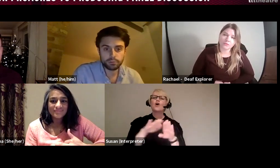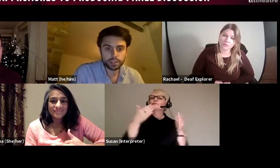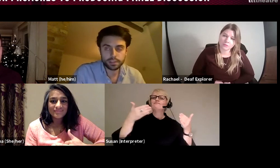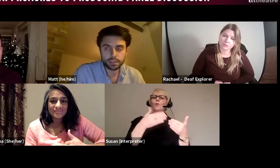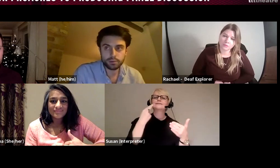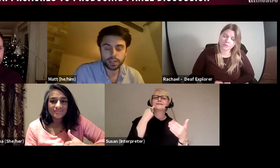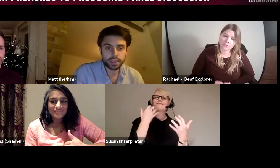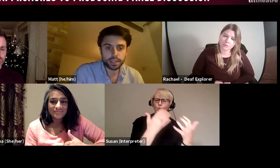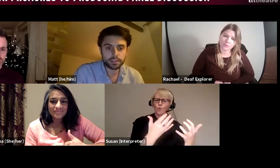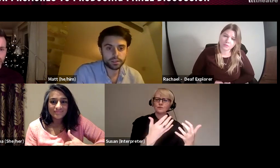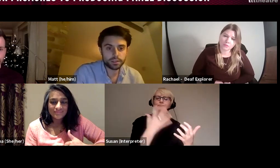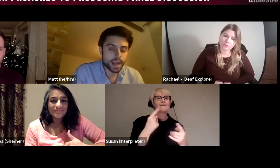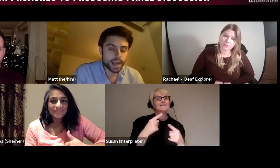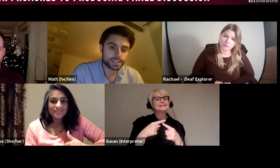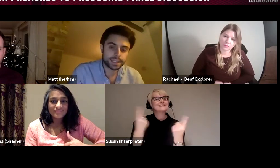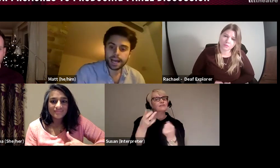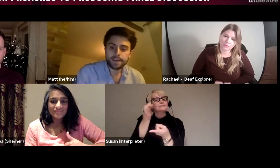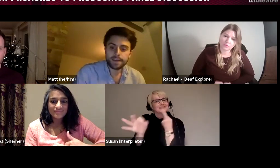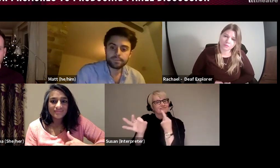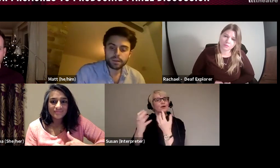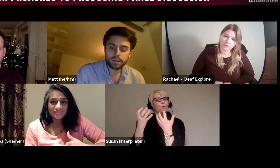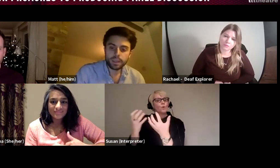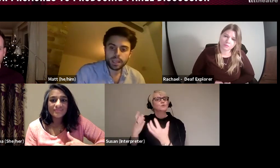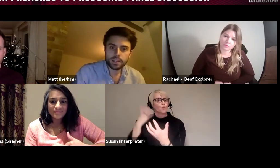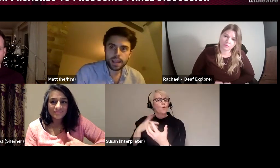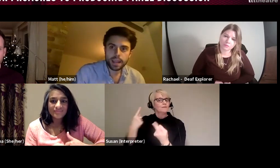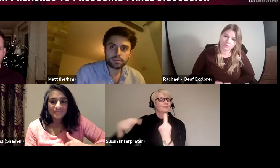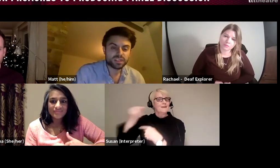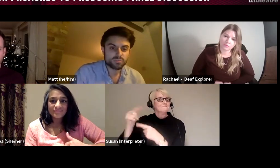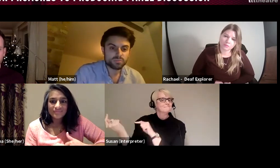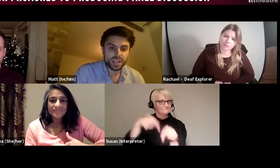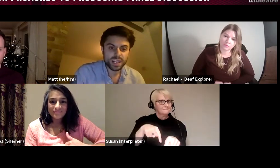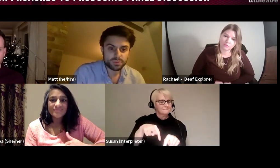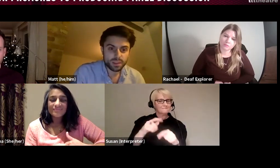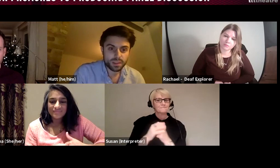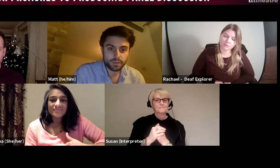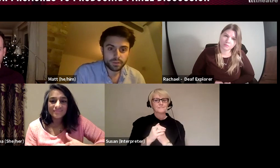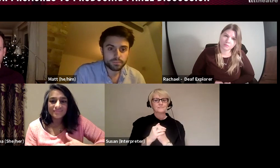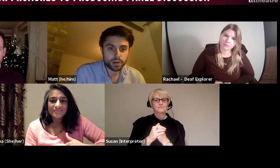audience that we're looking to attract, in an area that does not really engage with Theatre very much